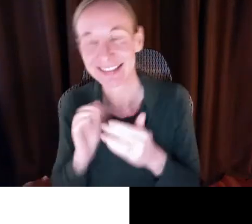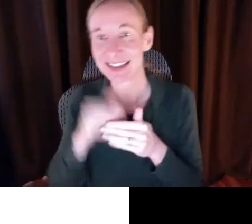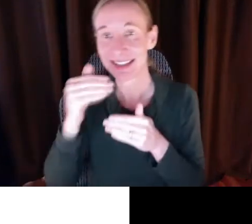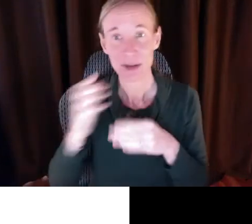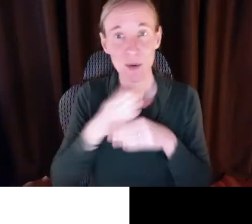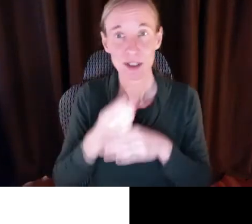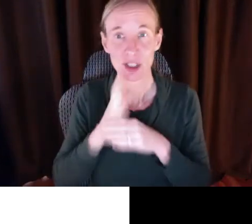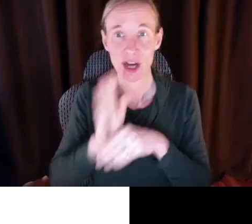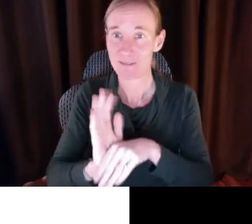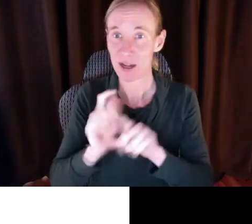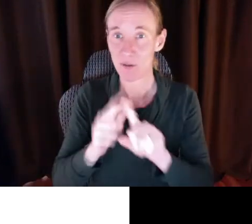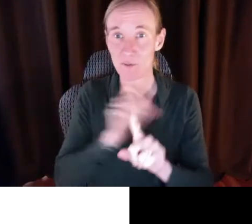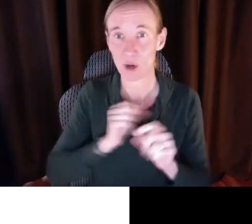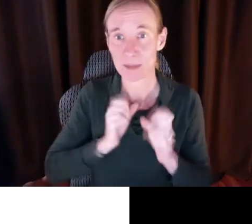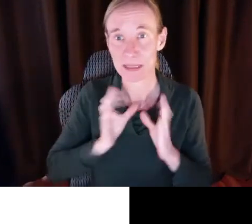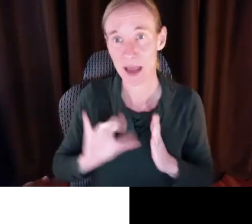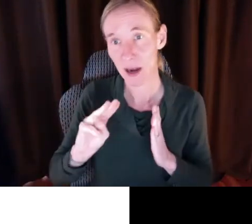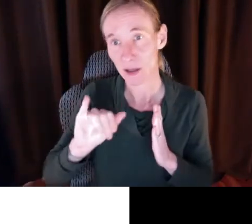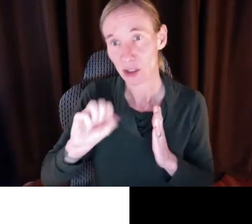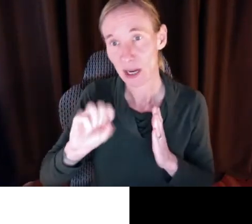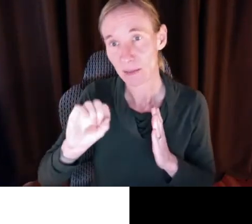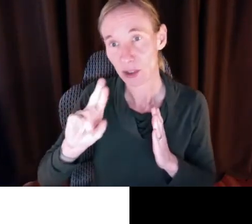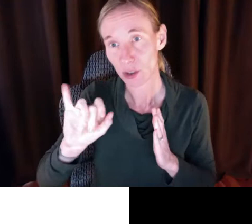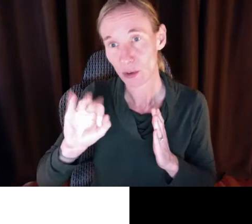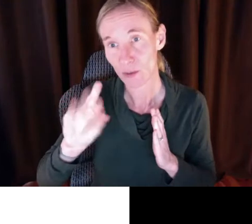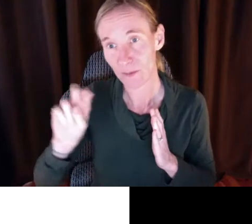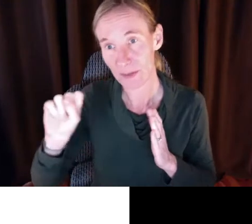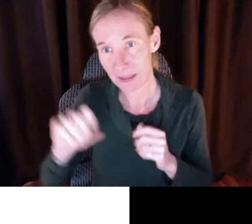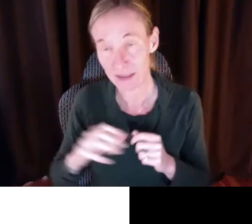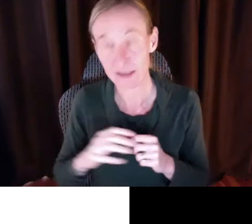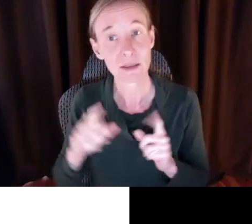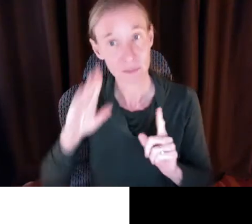is doing to support our goals with fair pay for home care